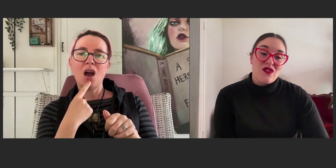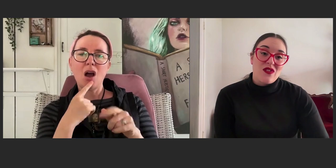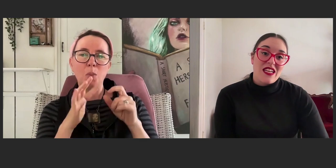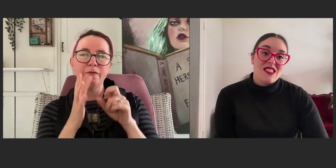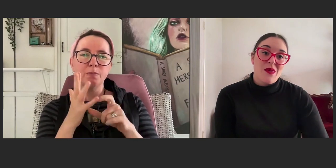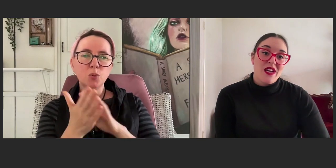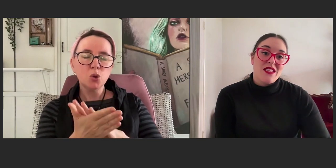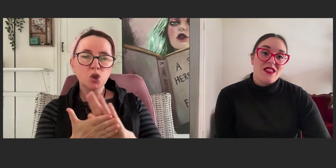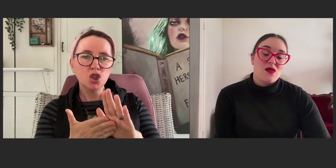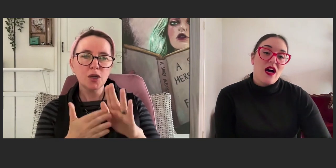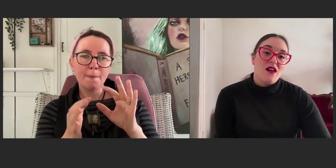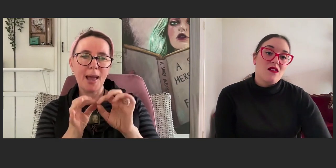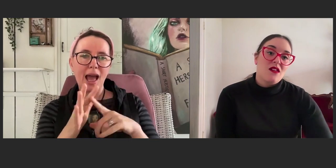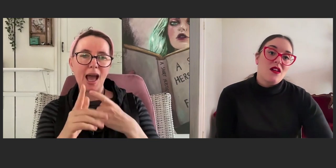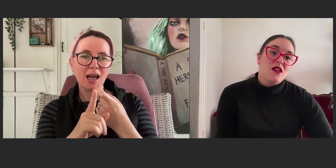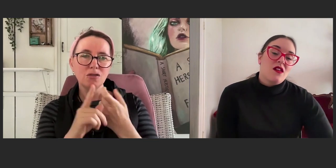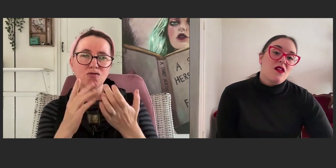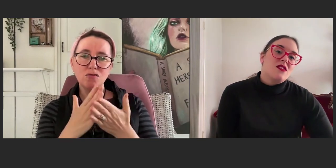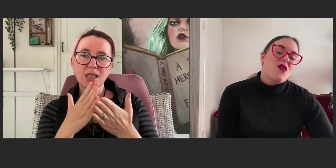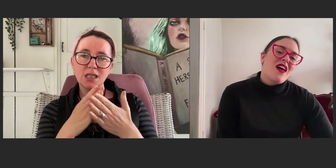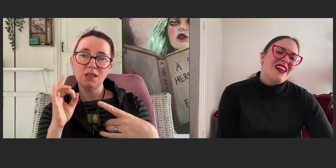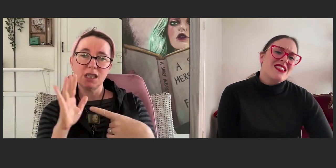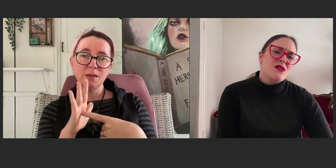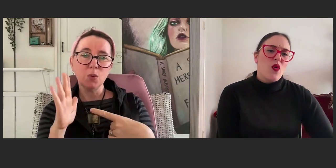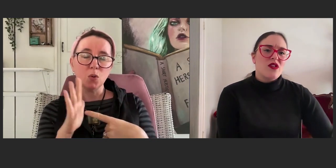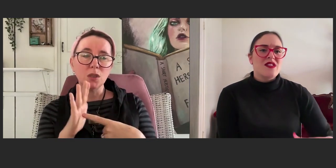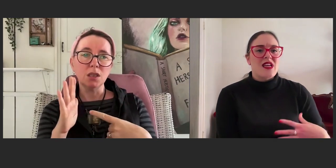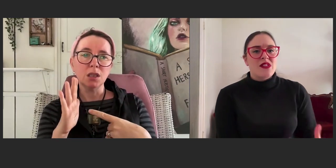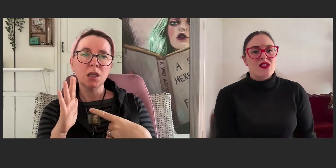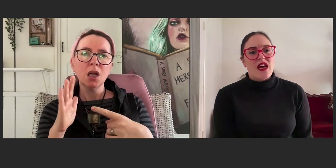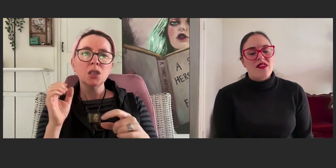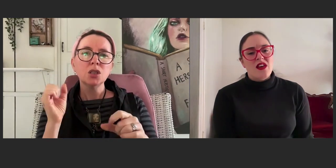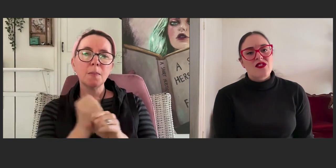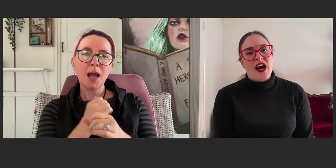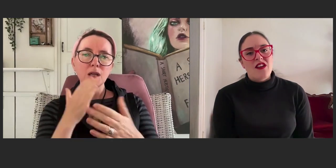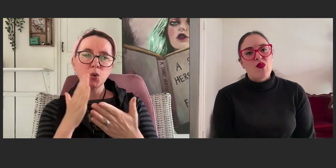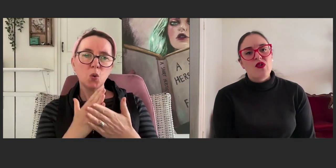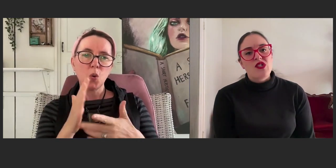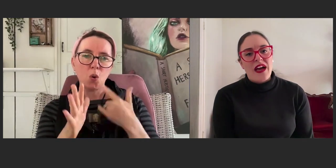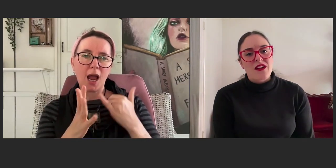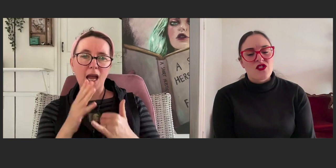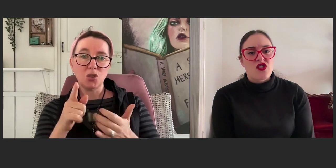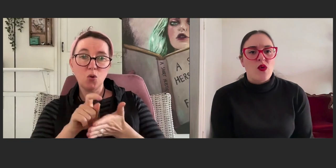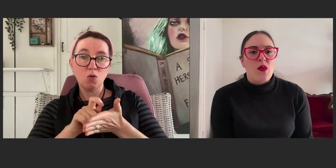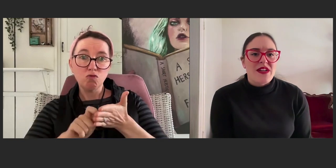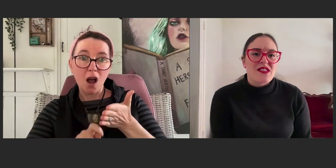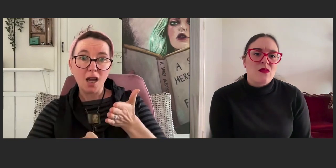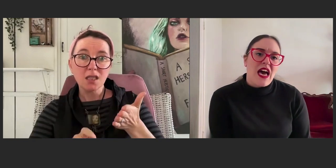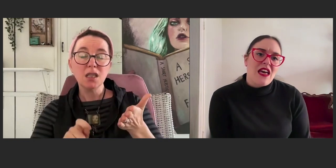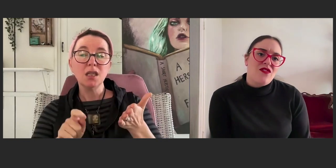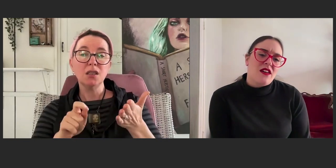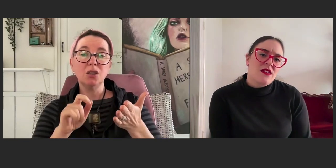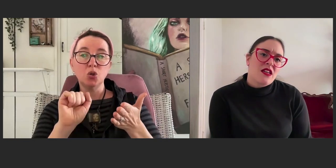through that experience as well. So, I think it's important to demonstrate those kind of pushbacks to oppressive behavior.